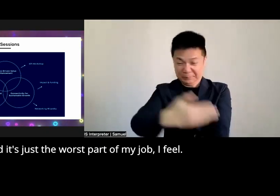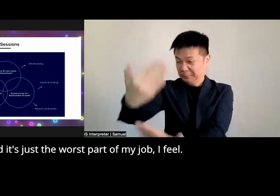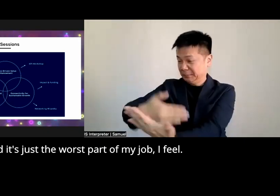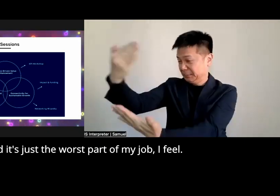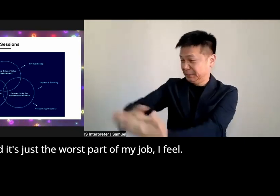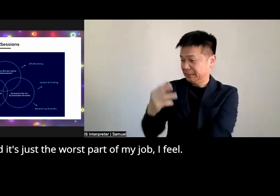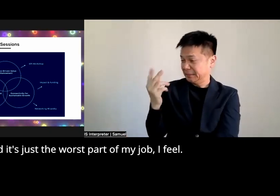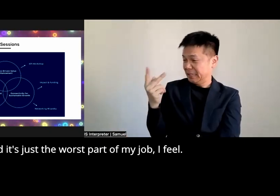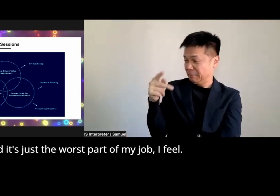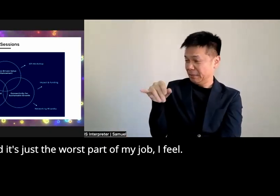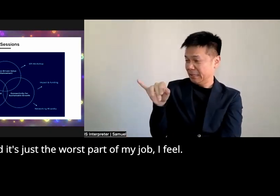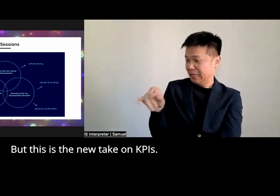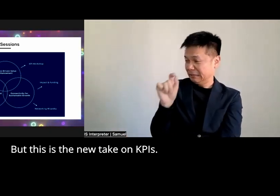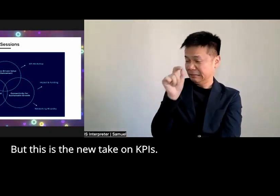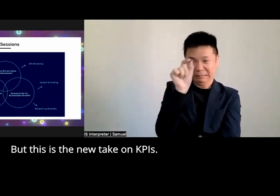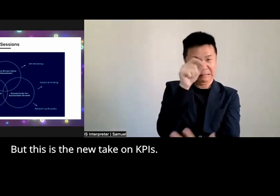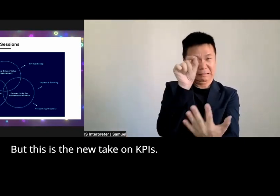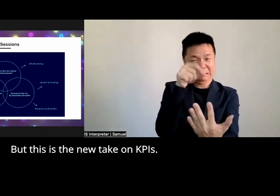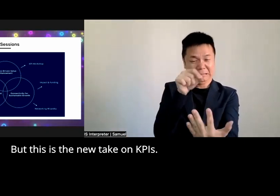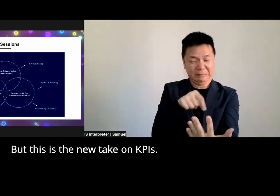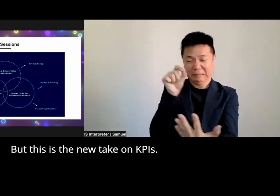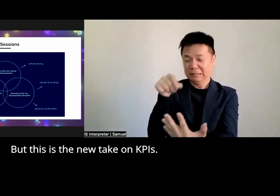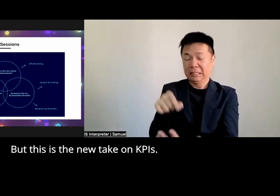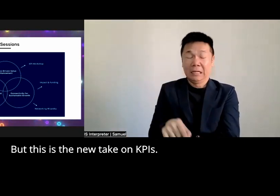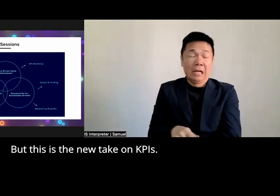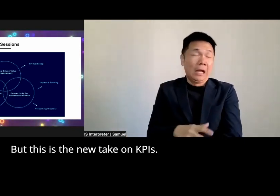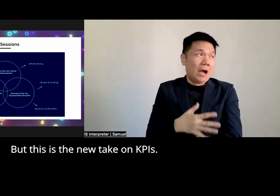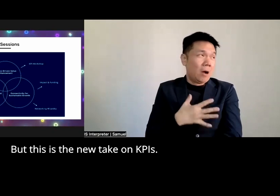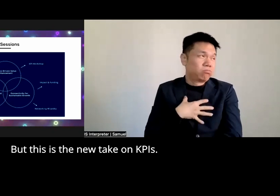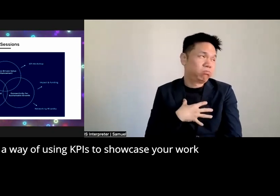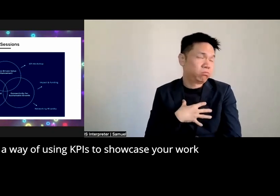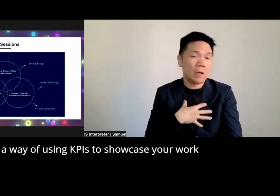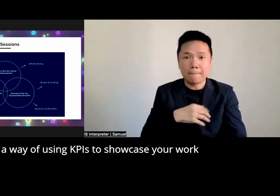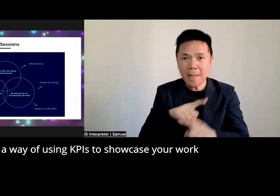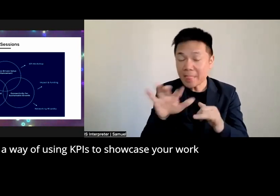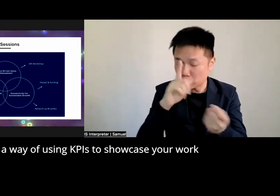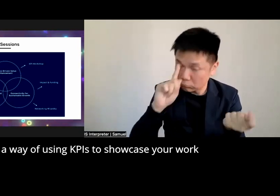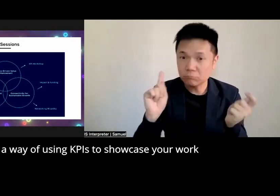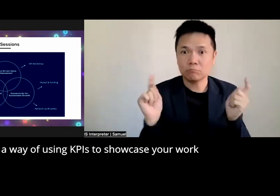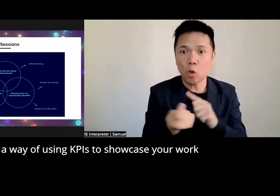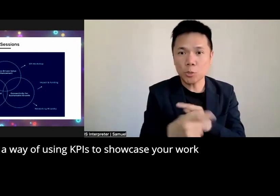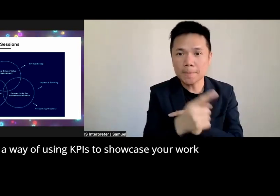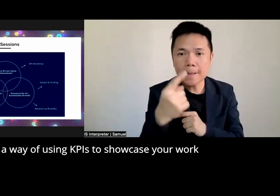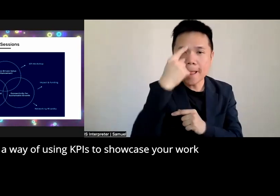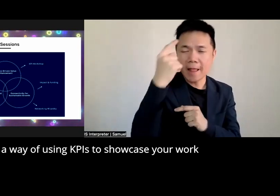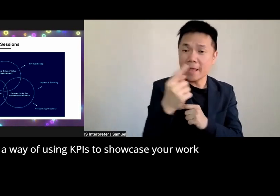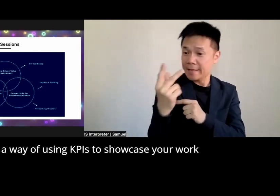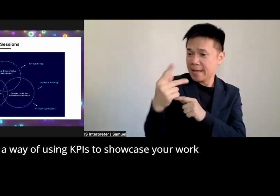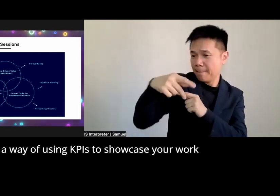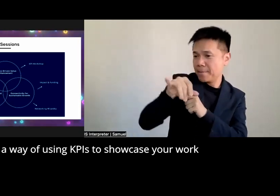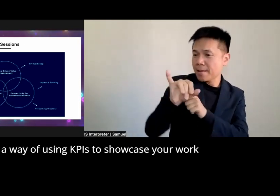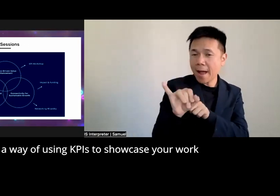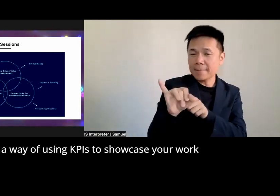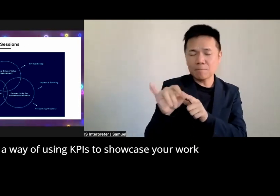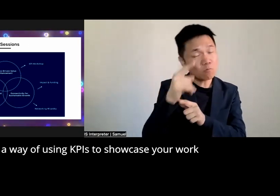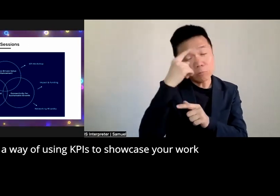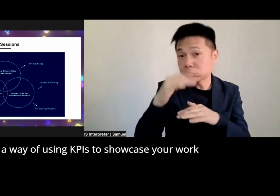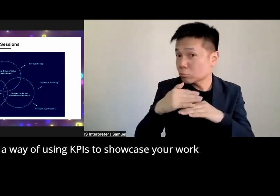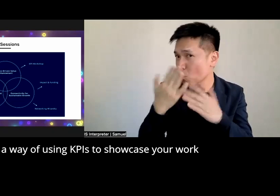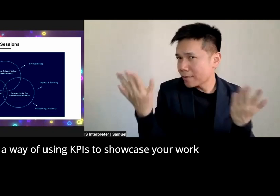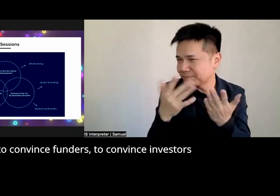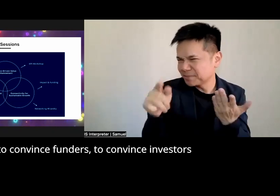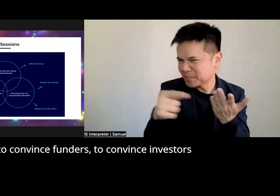part of my job feel but this is a new take on kpis this is a way of using kpis to Showcase your work